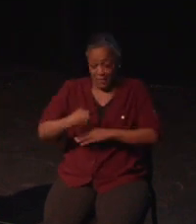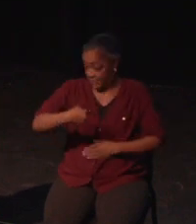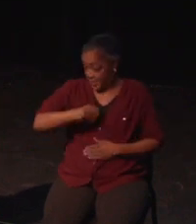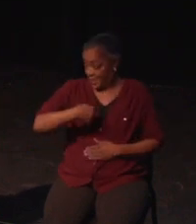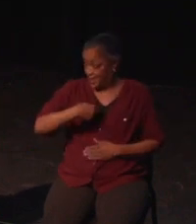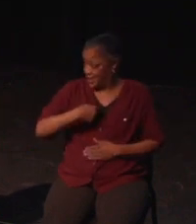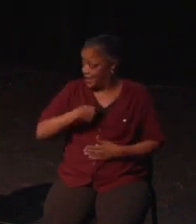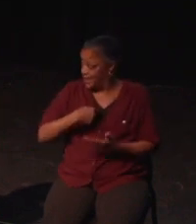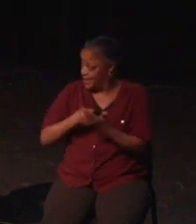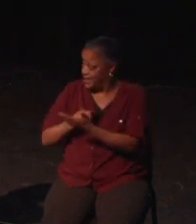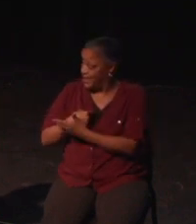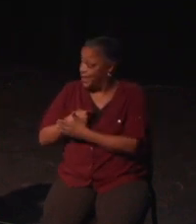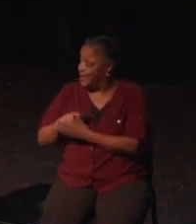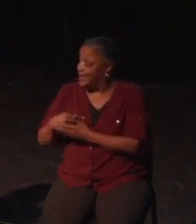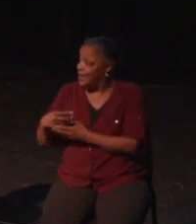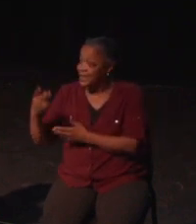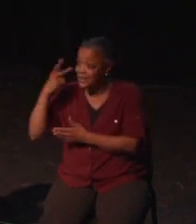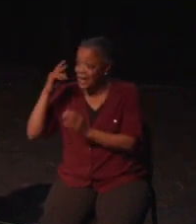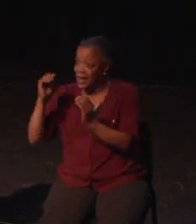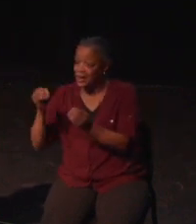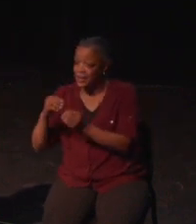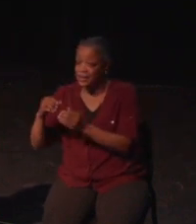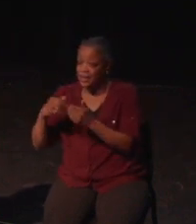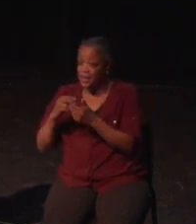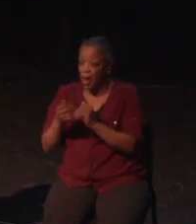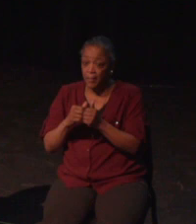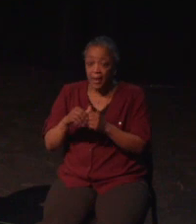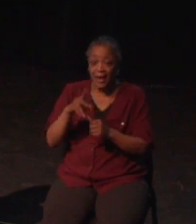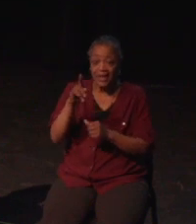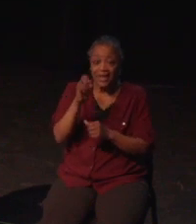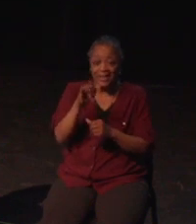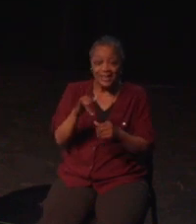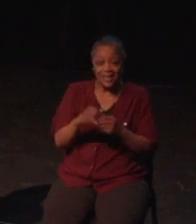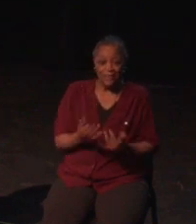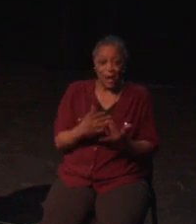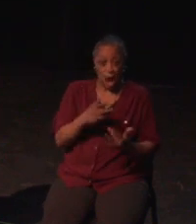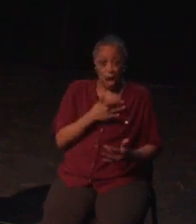which would have been a tremendous shame, because by the end it became